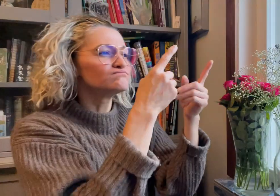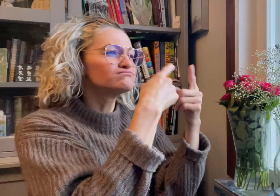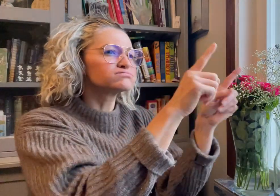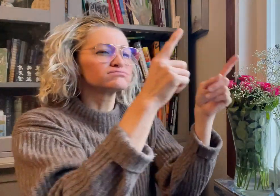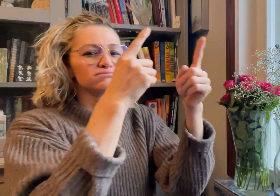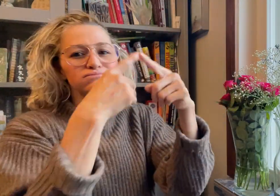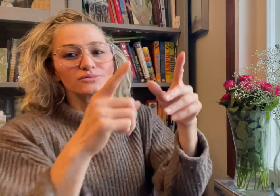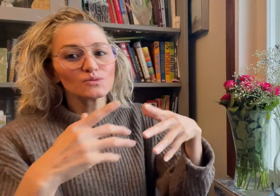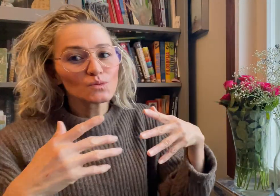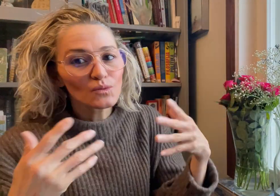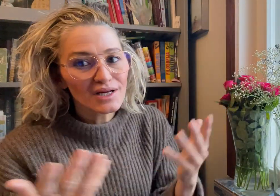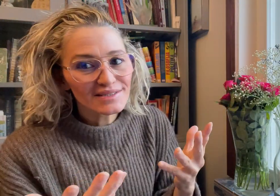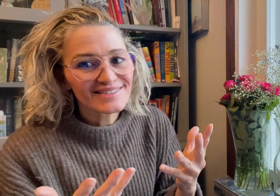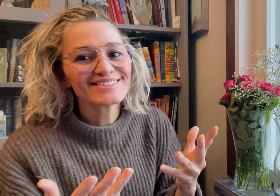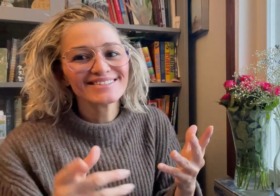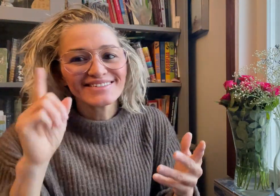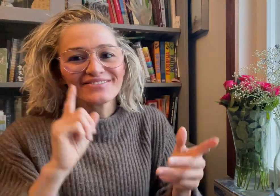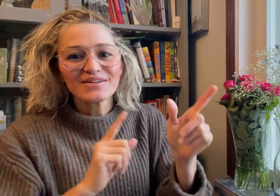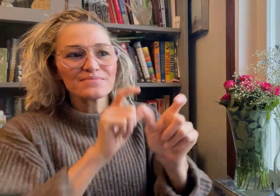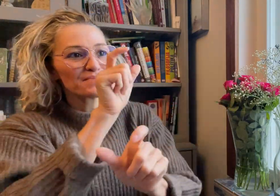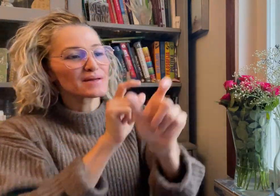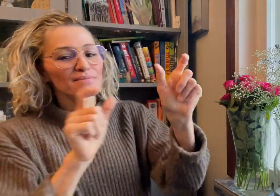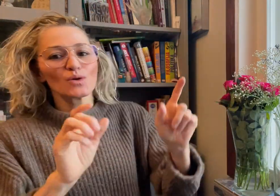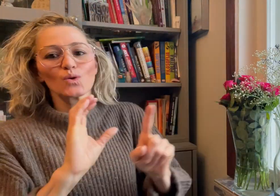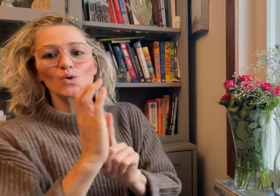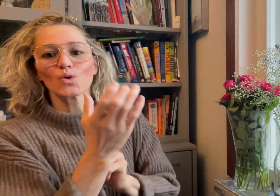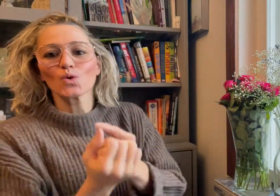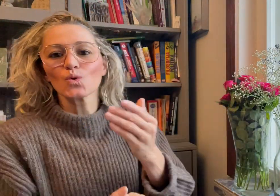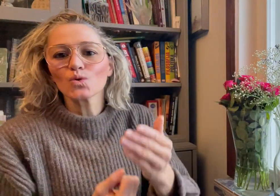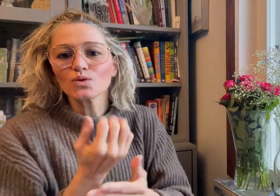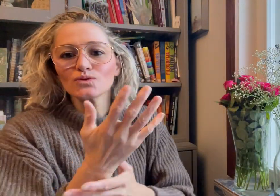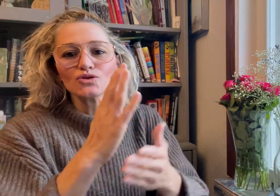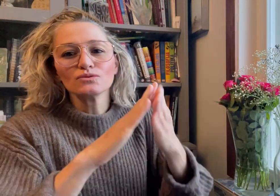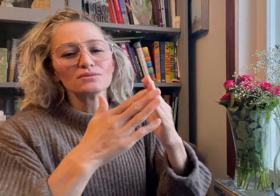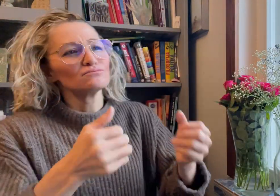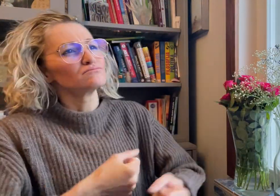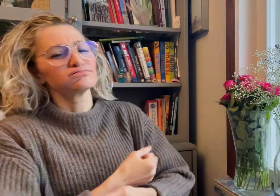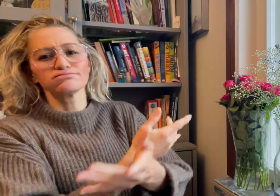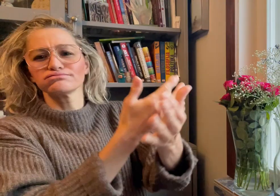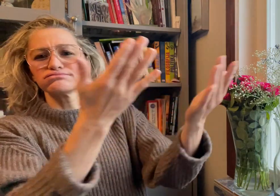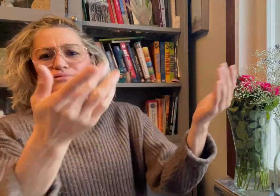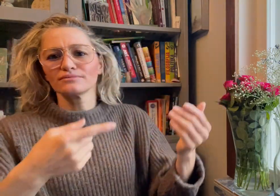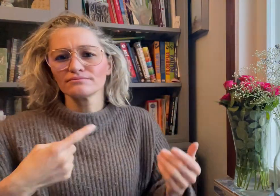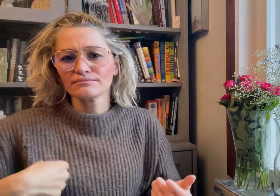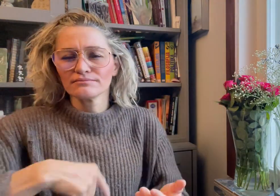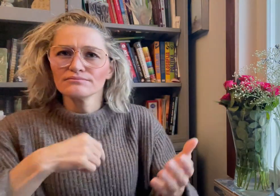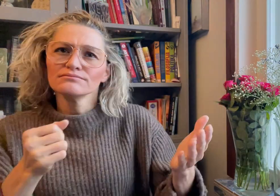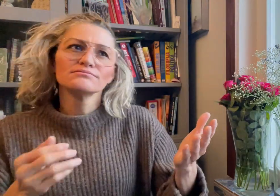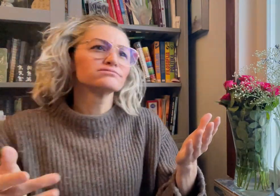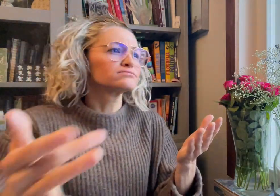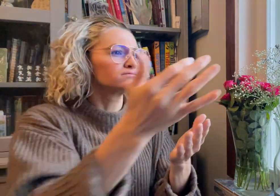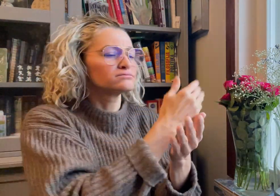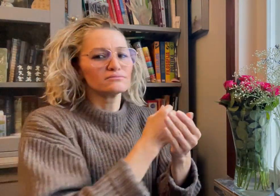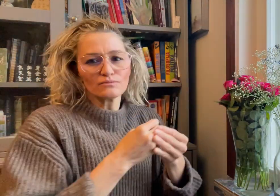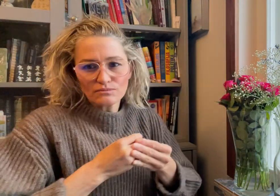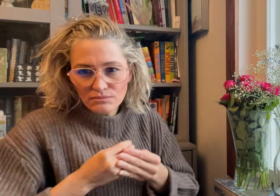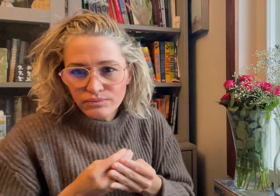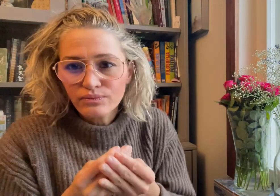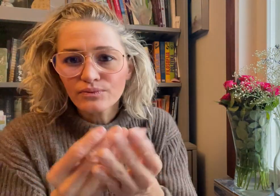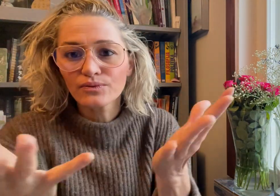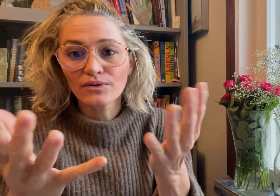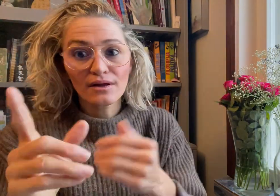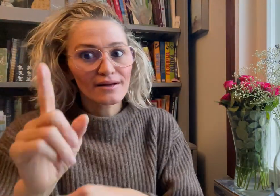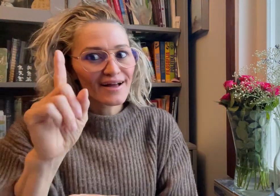about Deaf people, culture, and communities around the world.